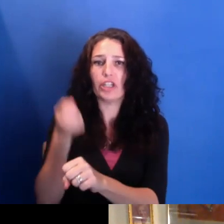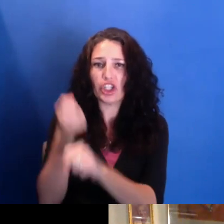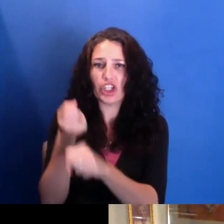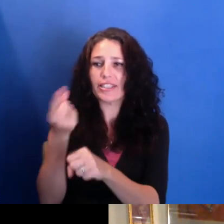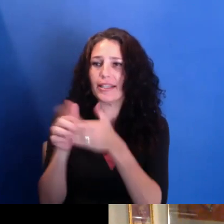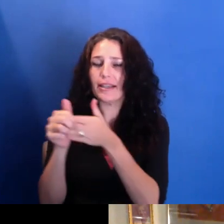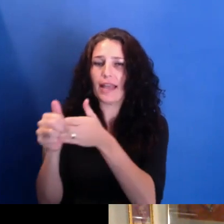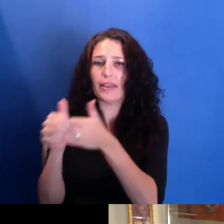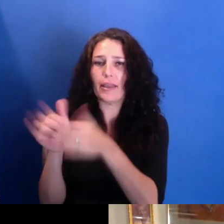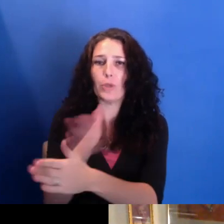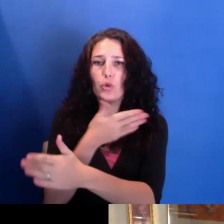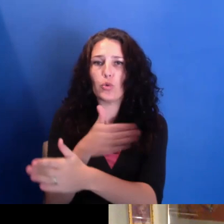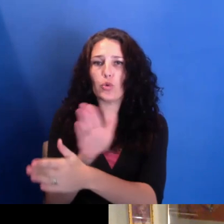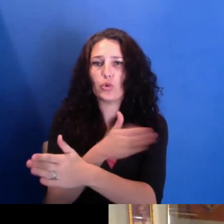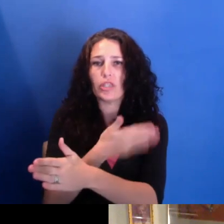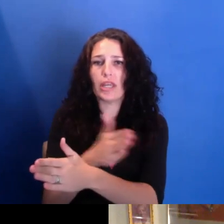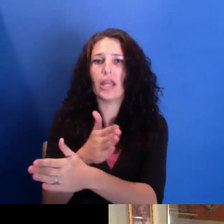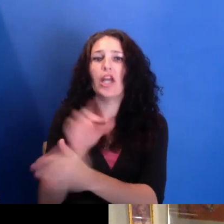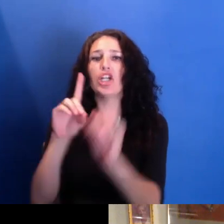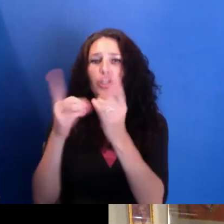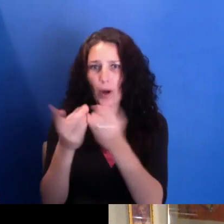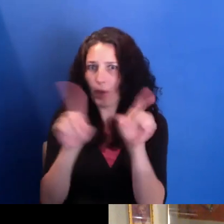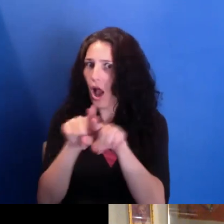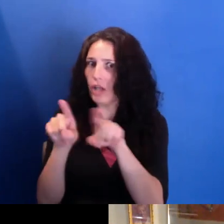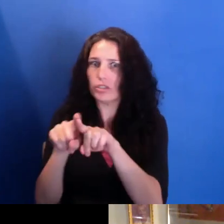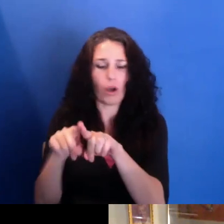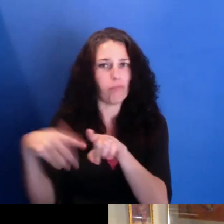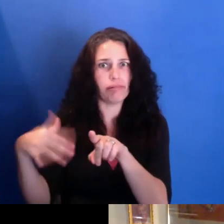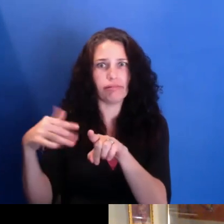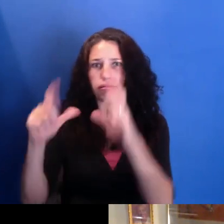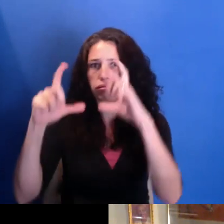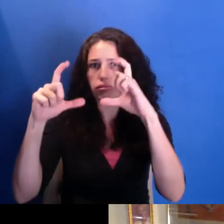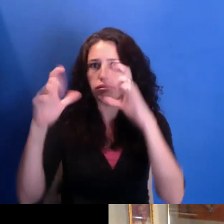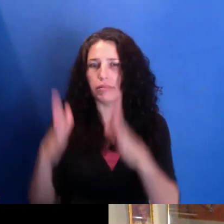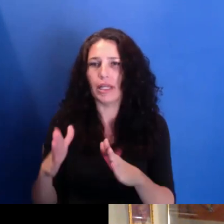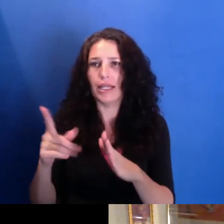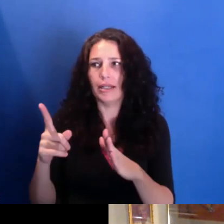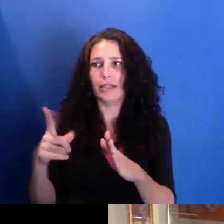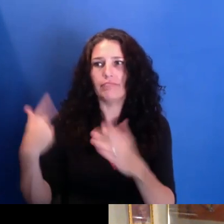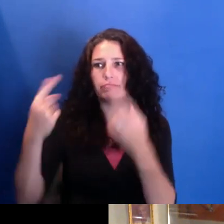And he also was a photographer, prolific photographer, and documented so--